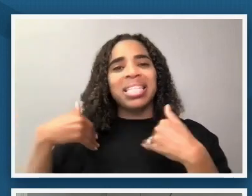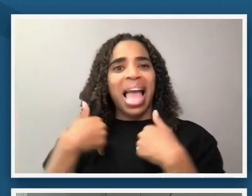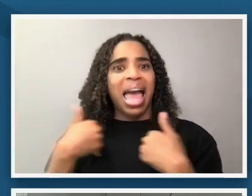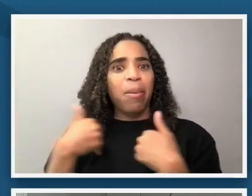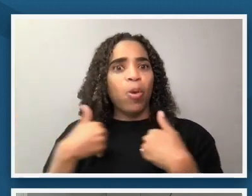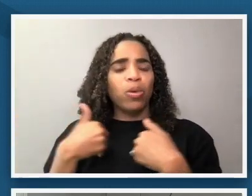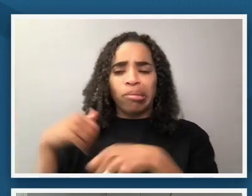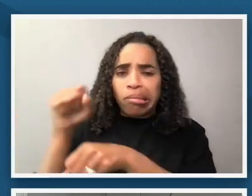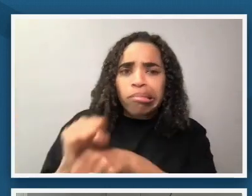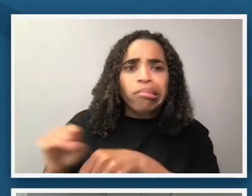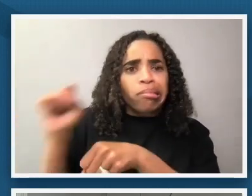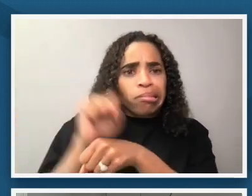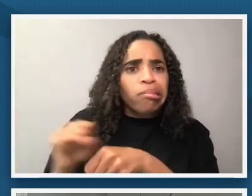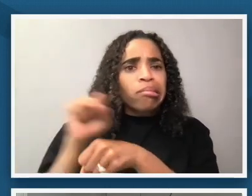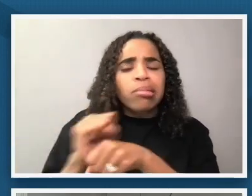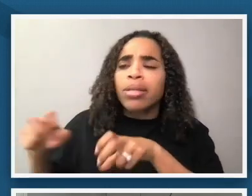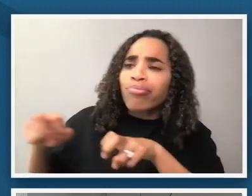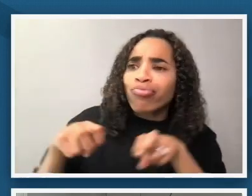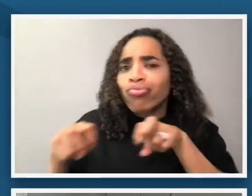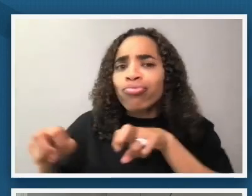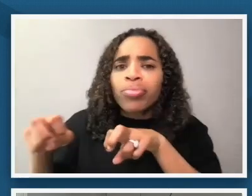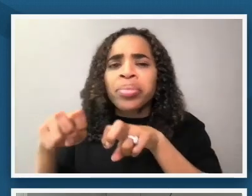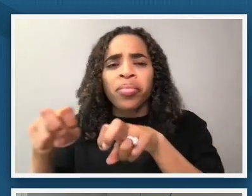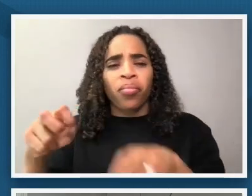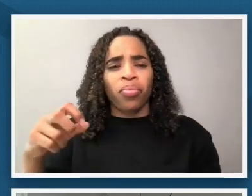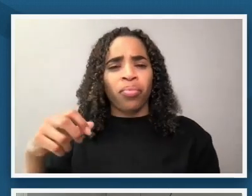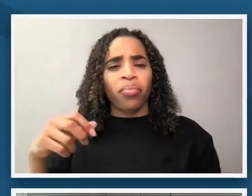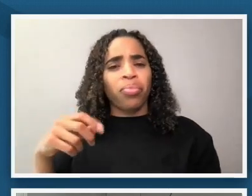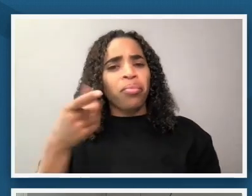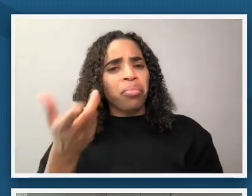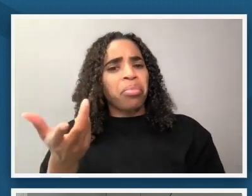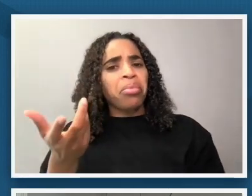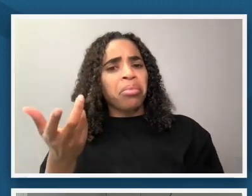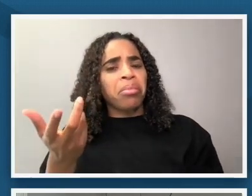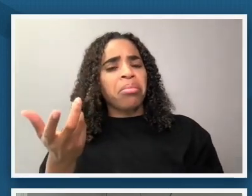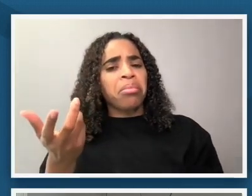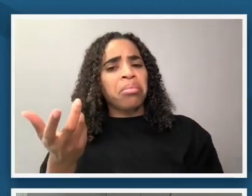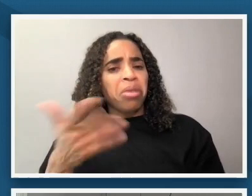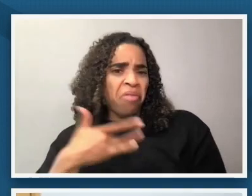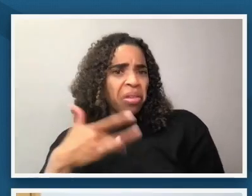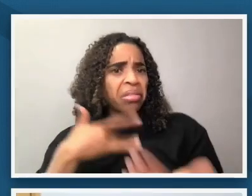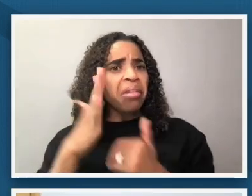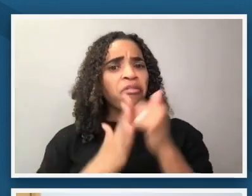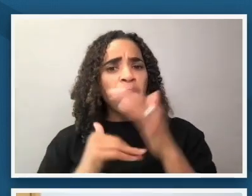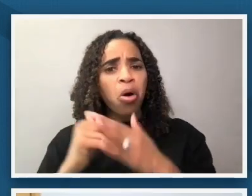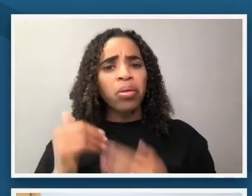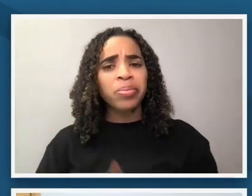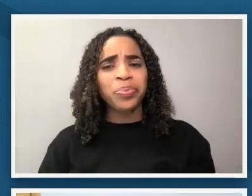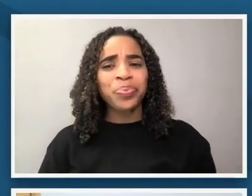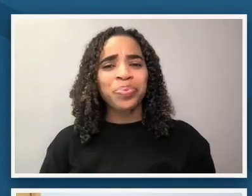an image to me it feels more comfortable